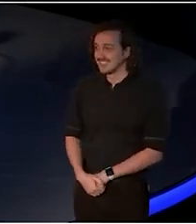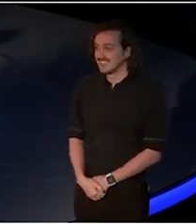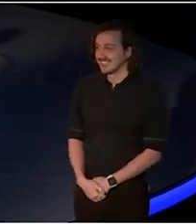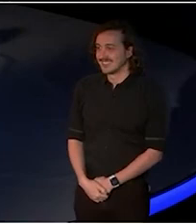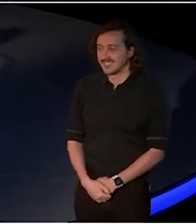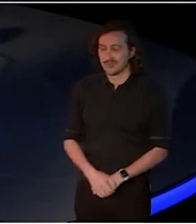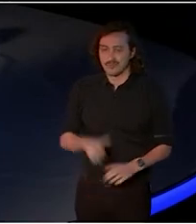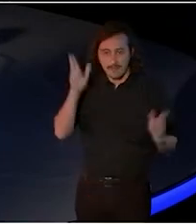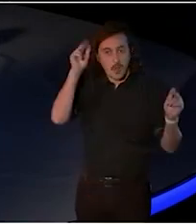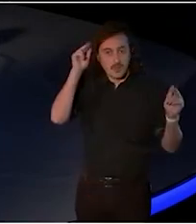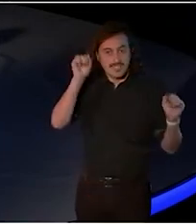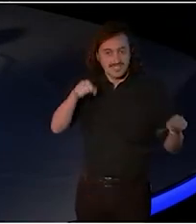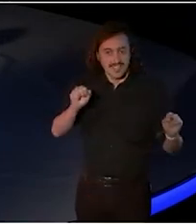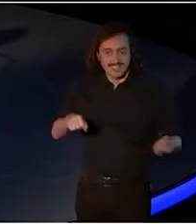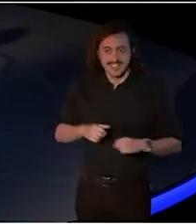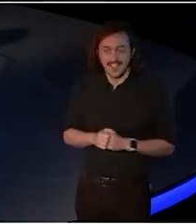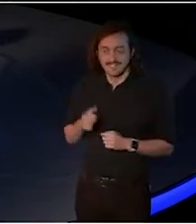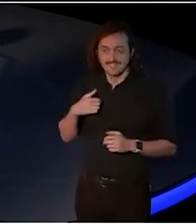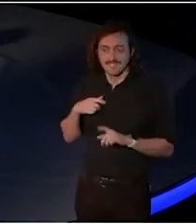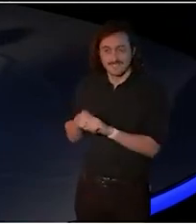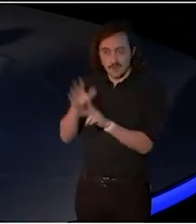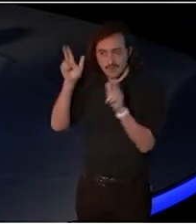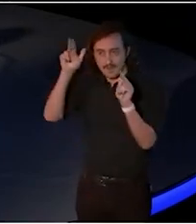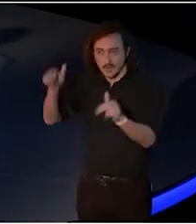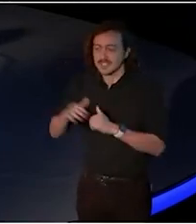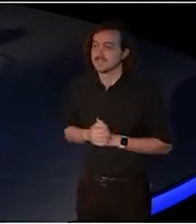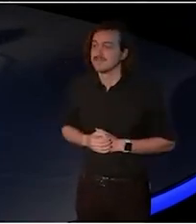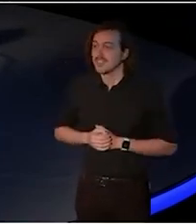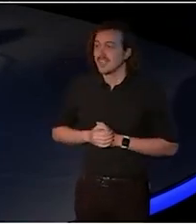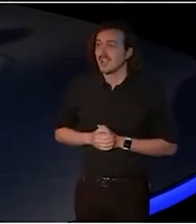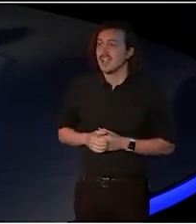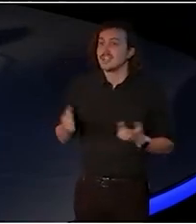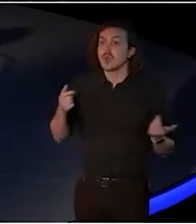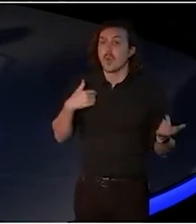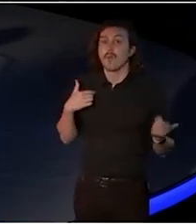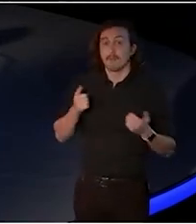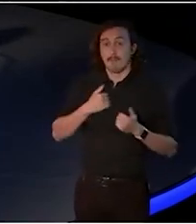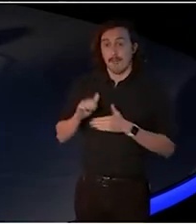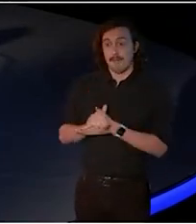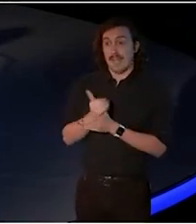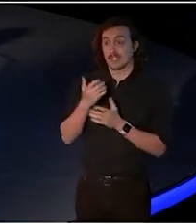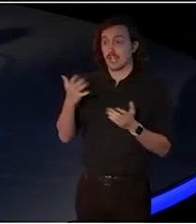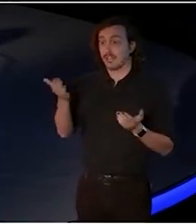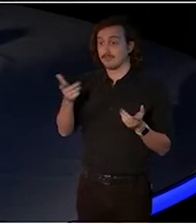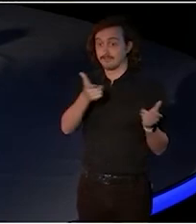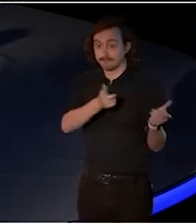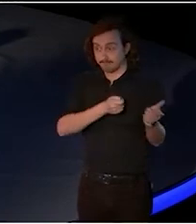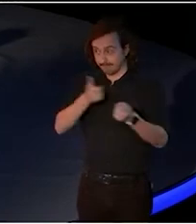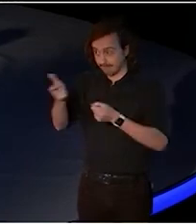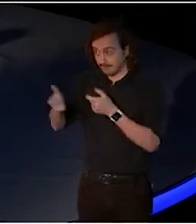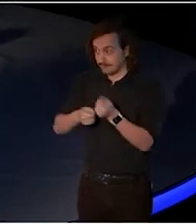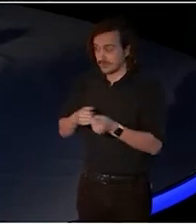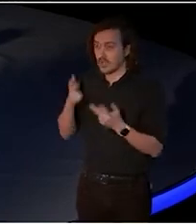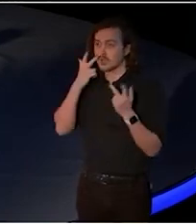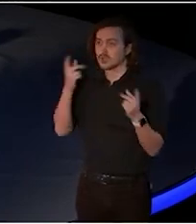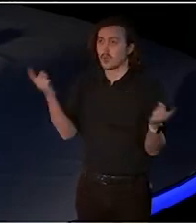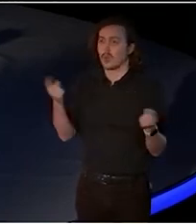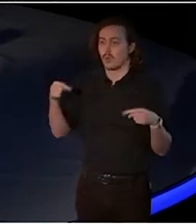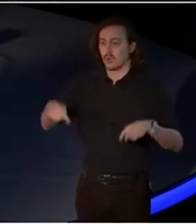Welcome to Country to me Is always an honour and a pleasure. Just to give you a little bit of an insight of where you are and who we are.